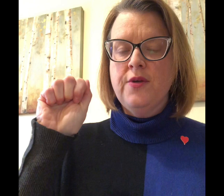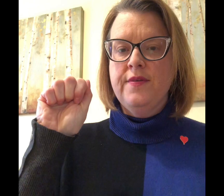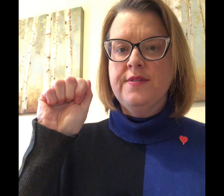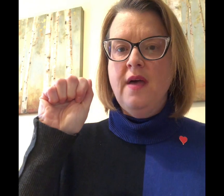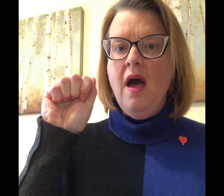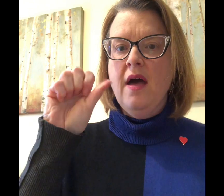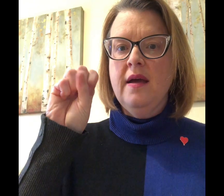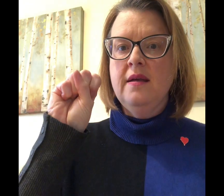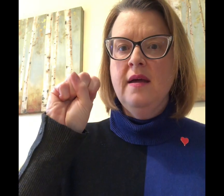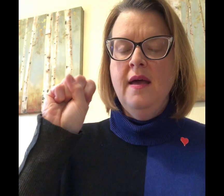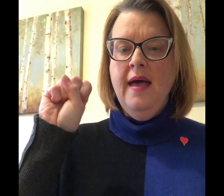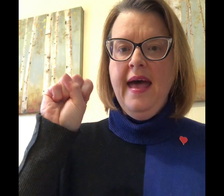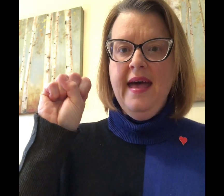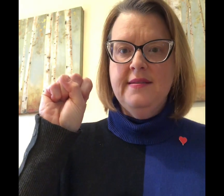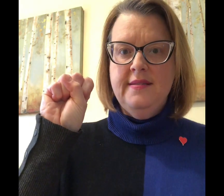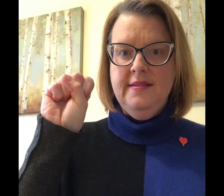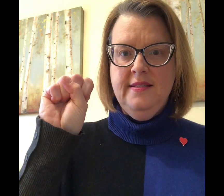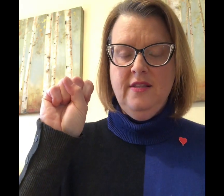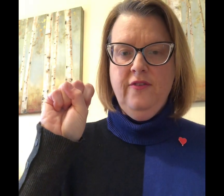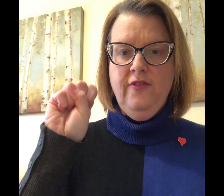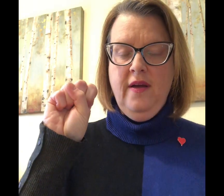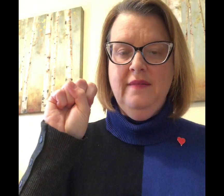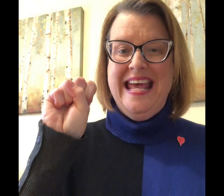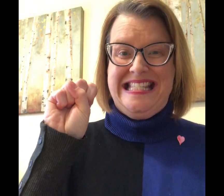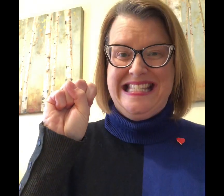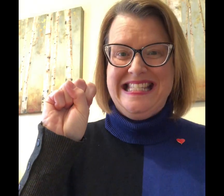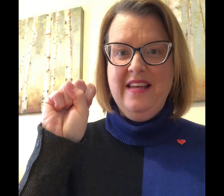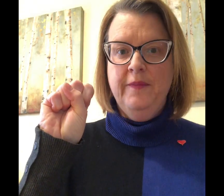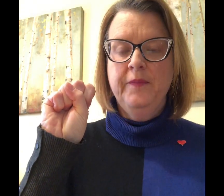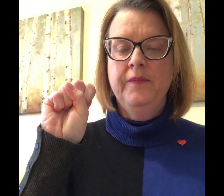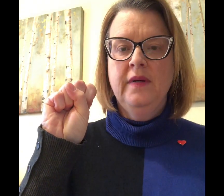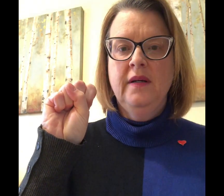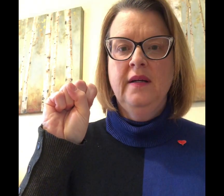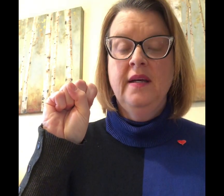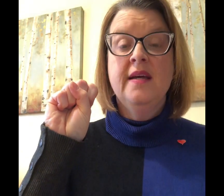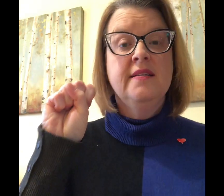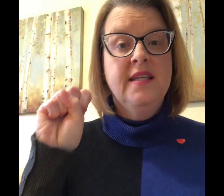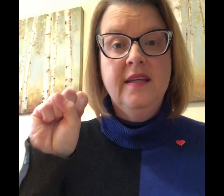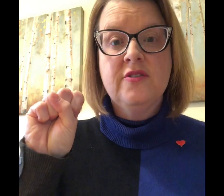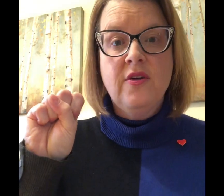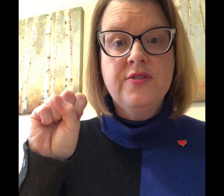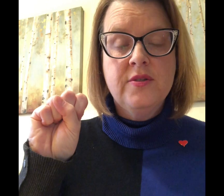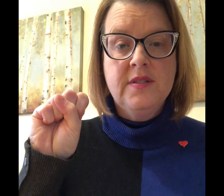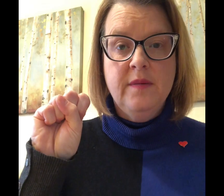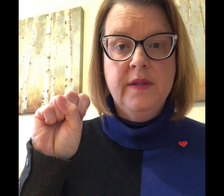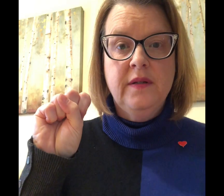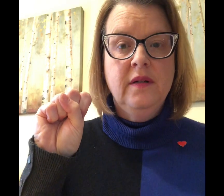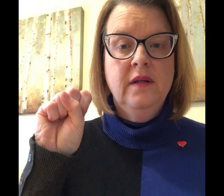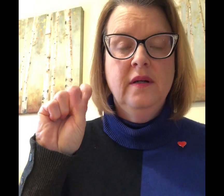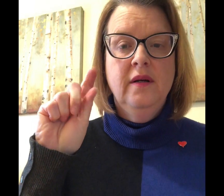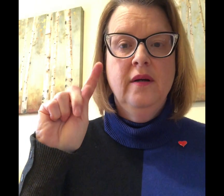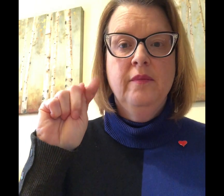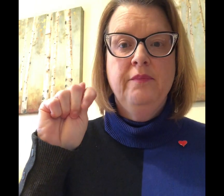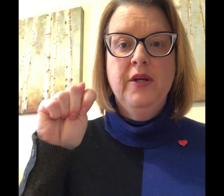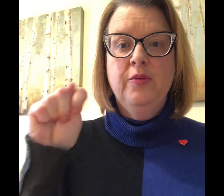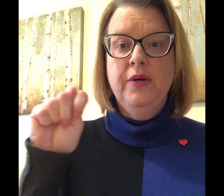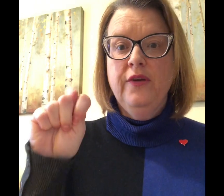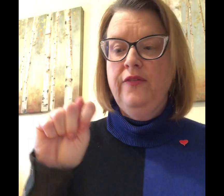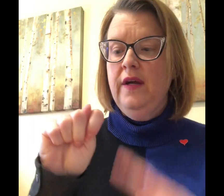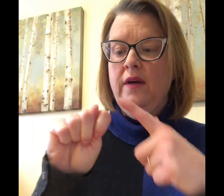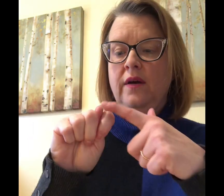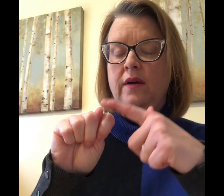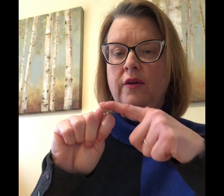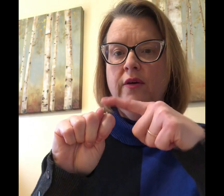the side S is in the front S. T is also similar but you put your finger, your a